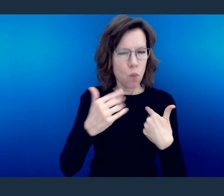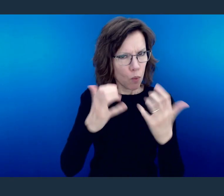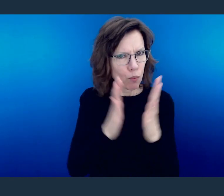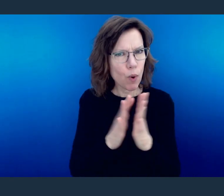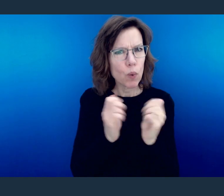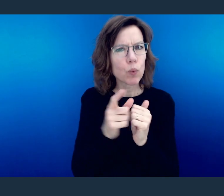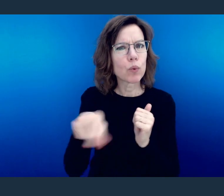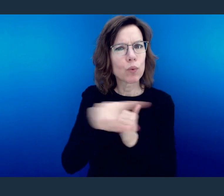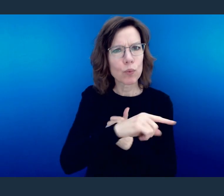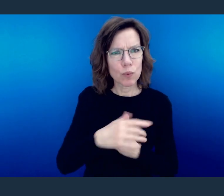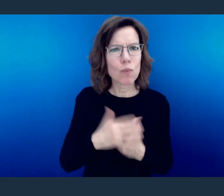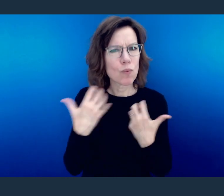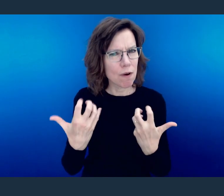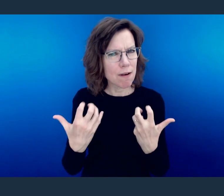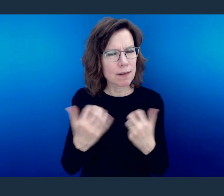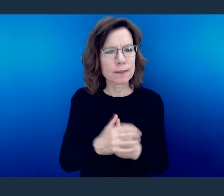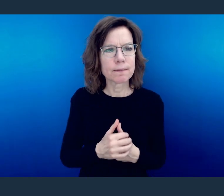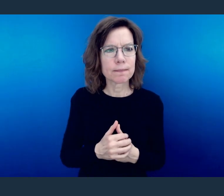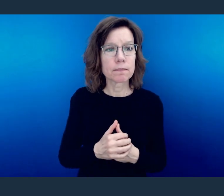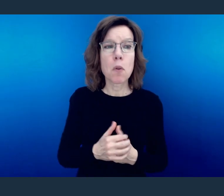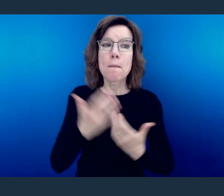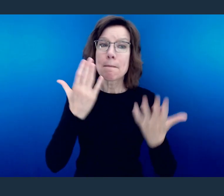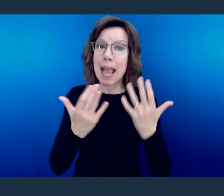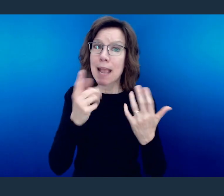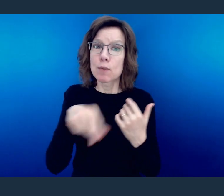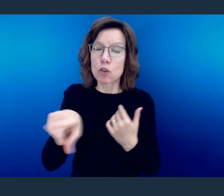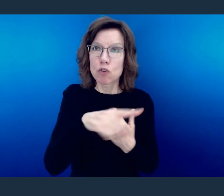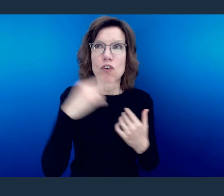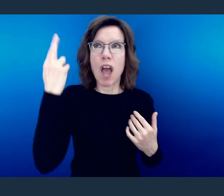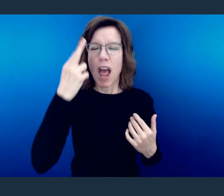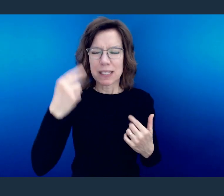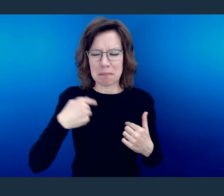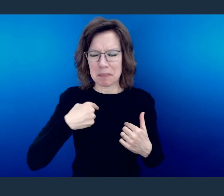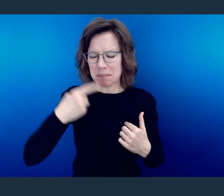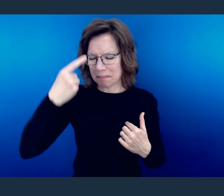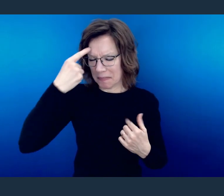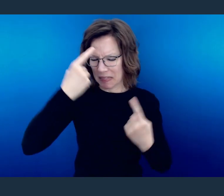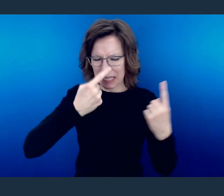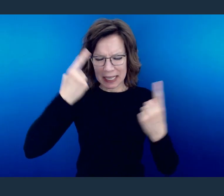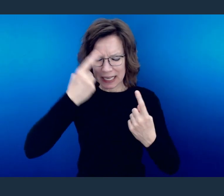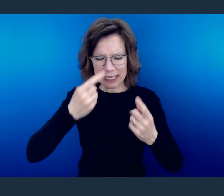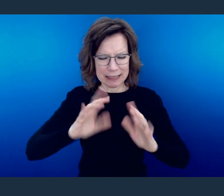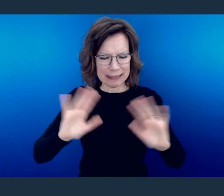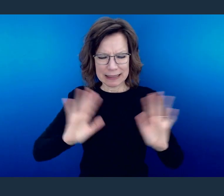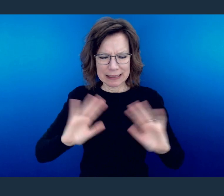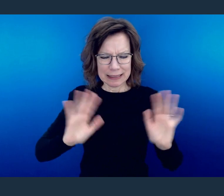But maybe you're here and you're saying, I know my mind is messed up, but it's messed